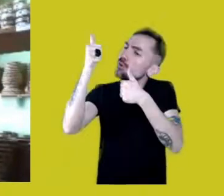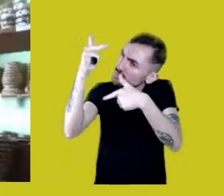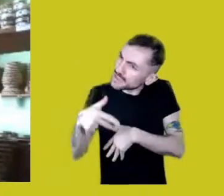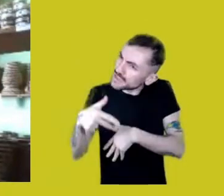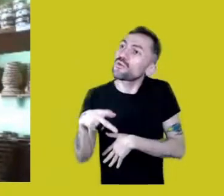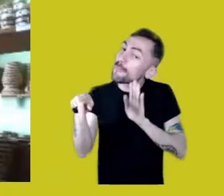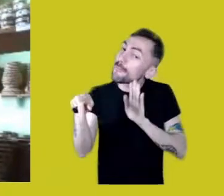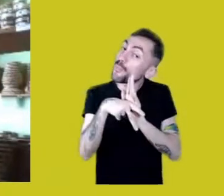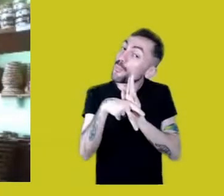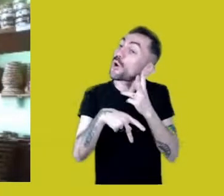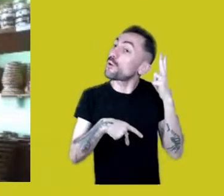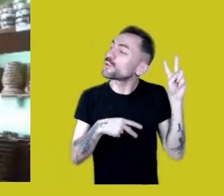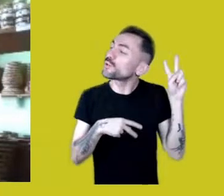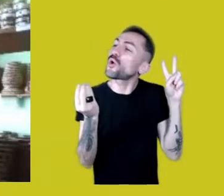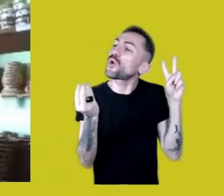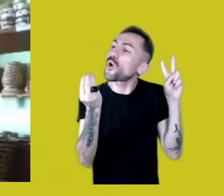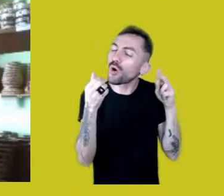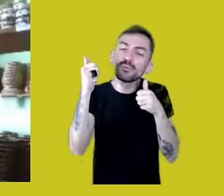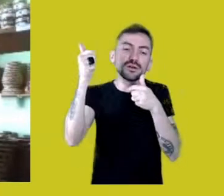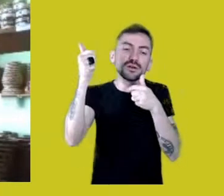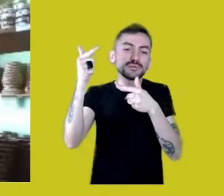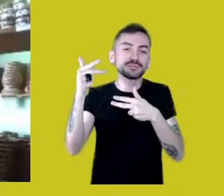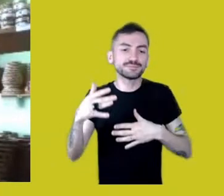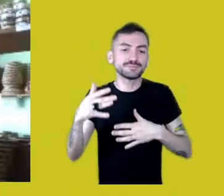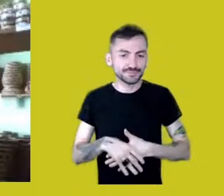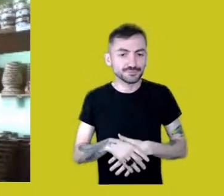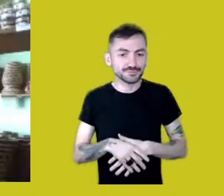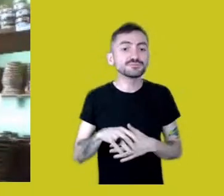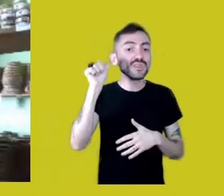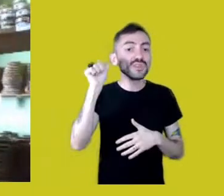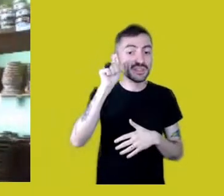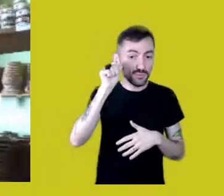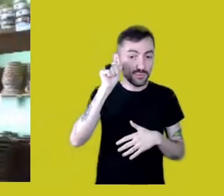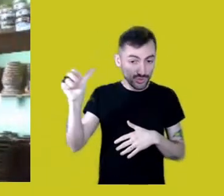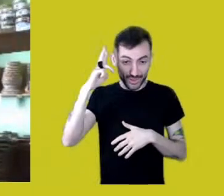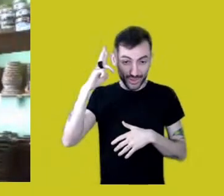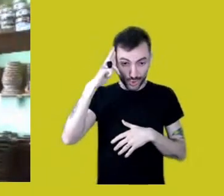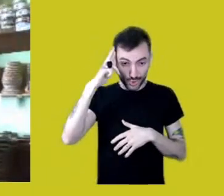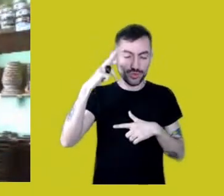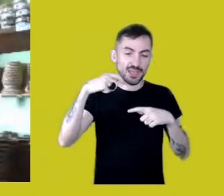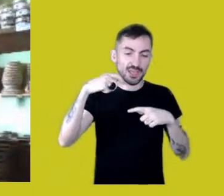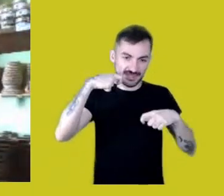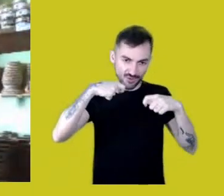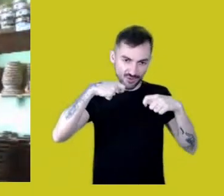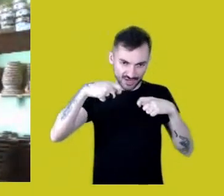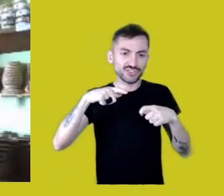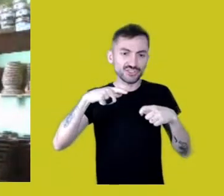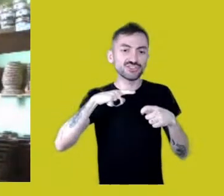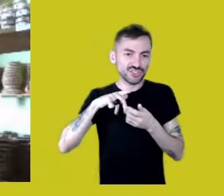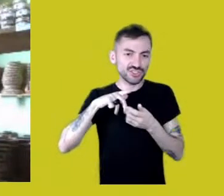And there was this situation with this ambé vine basket